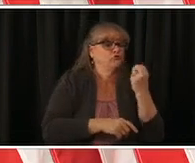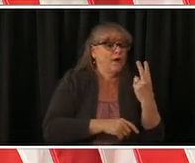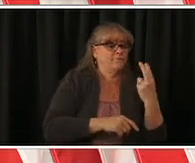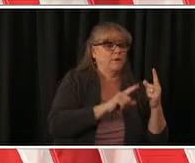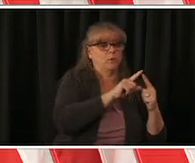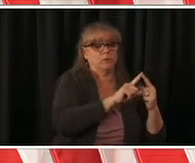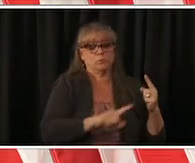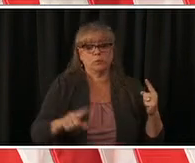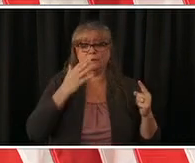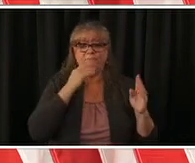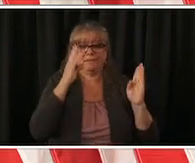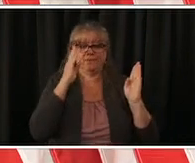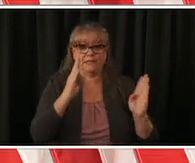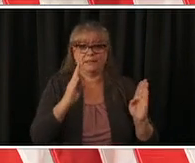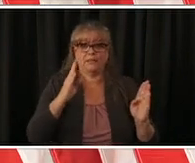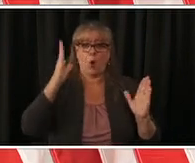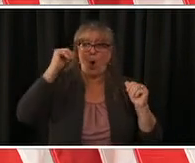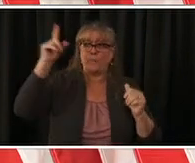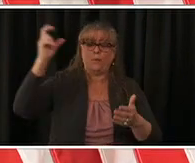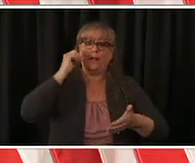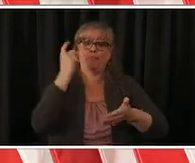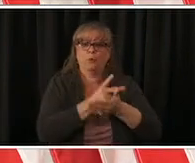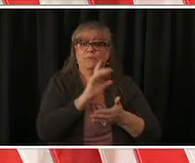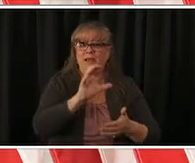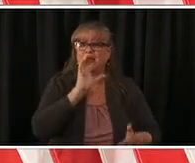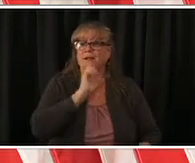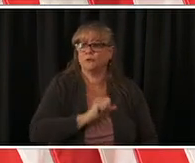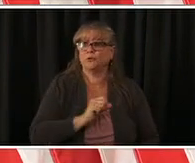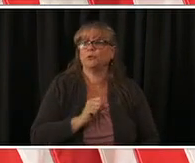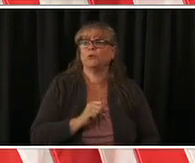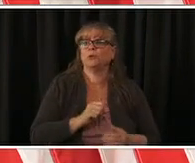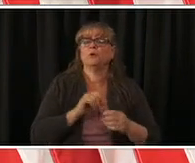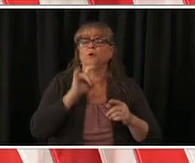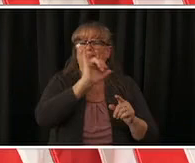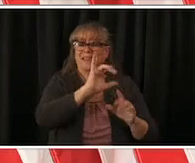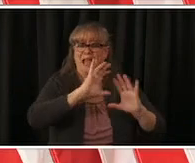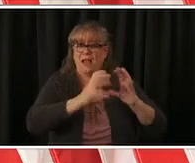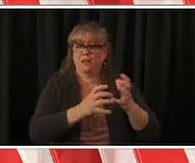is running further behind that's just enrolled uh it's unlikely those it's very unlikely that would